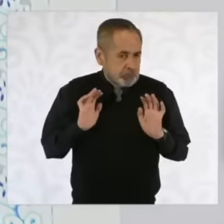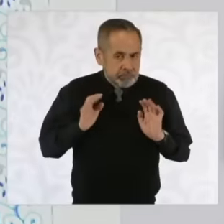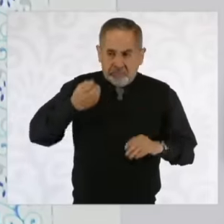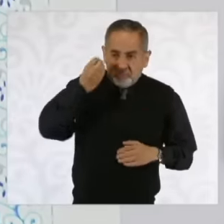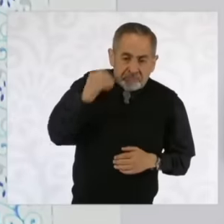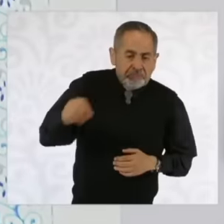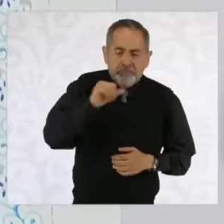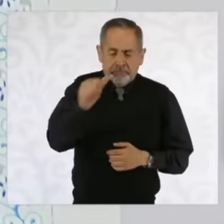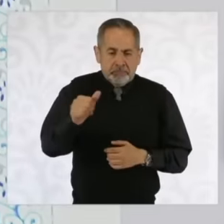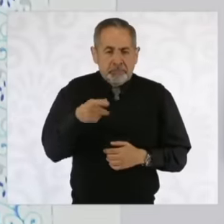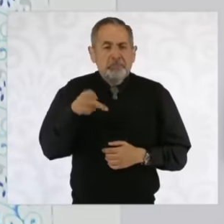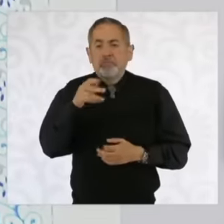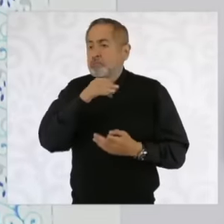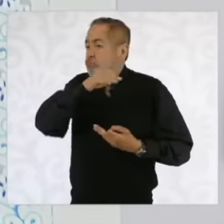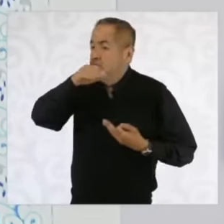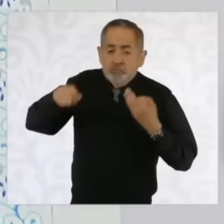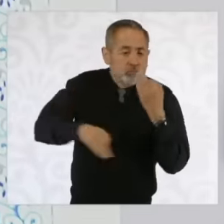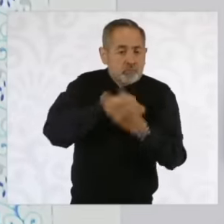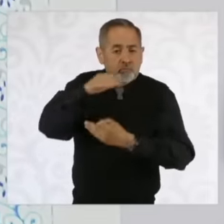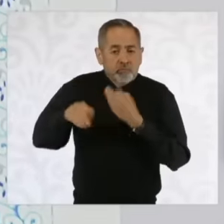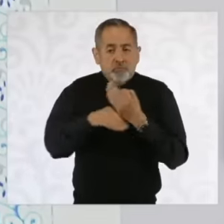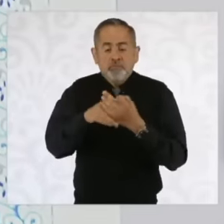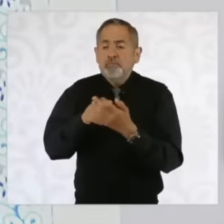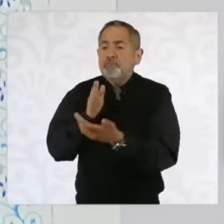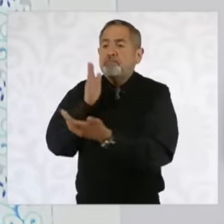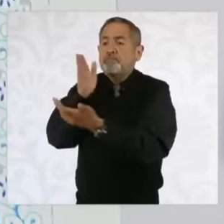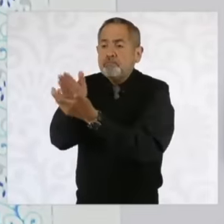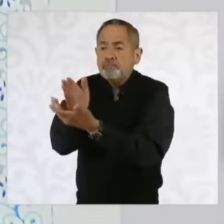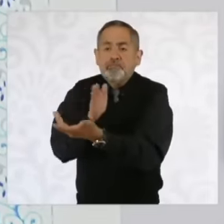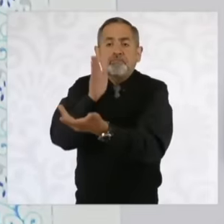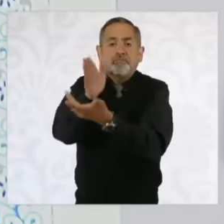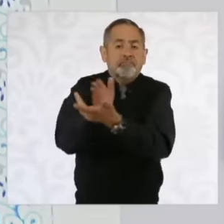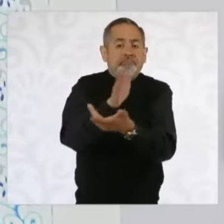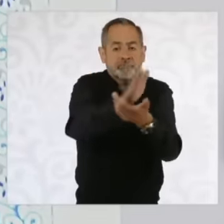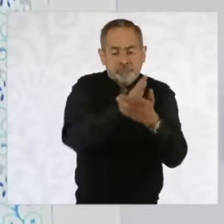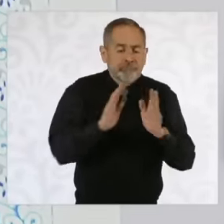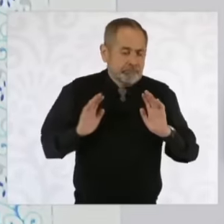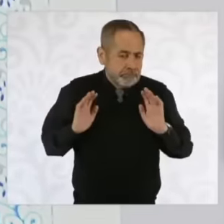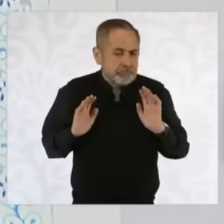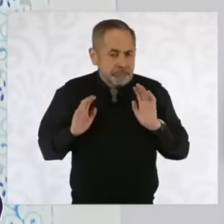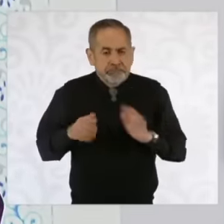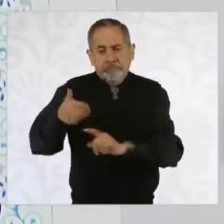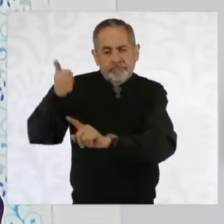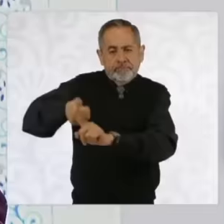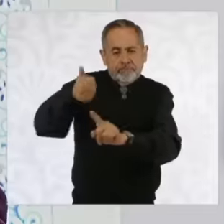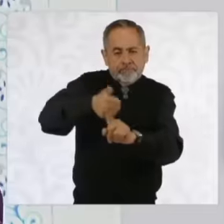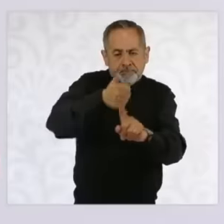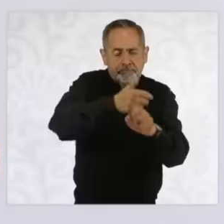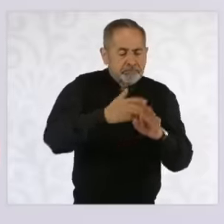everyone is going to receive the visit and it depends on the people to open the doors